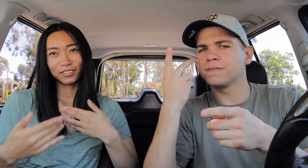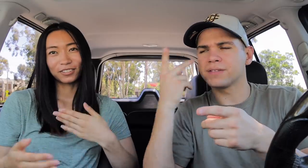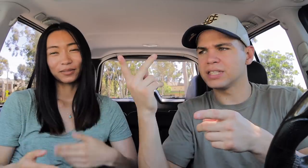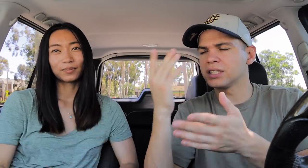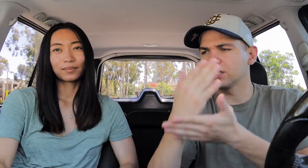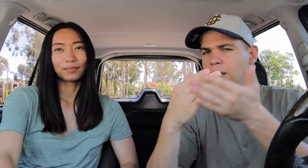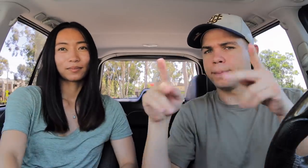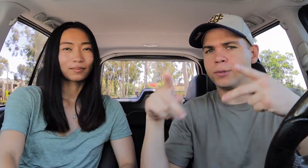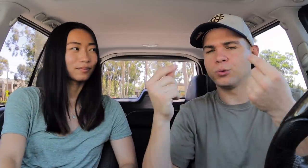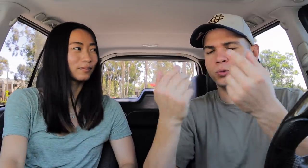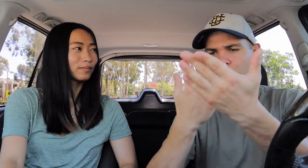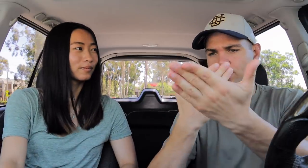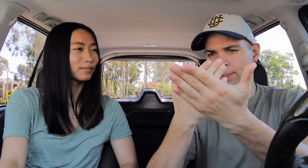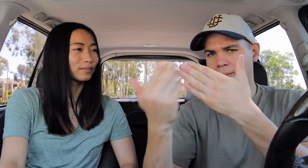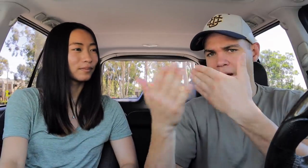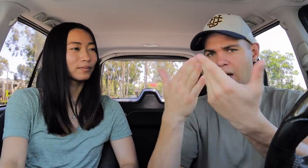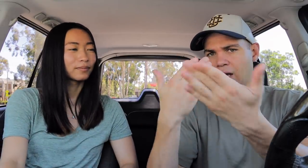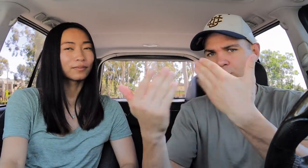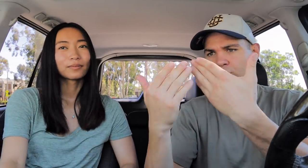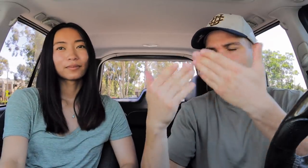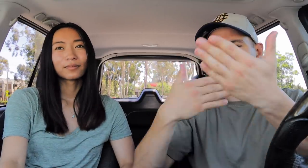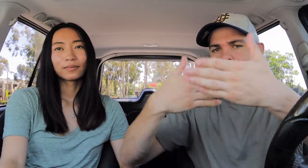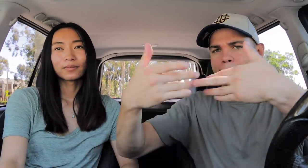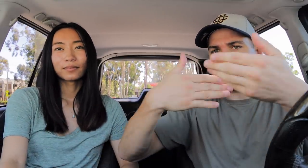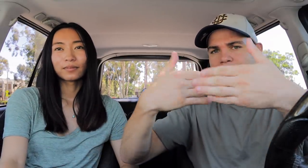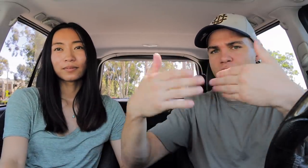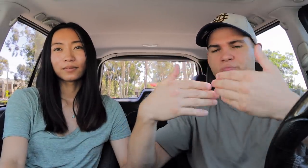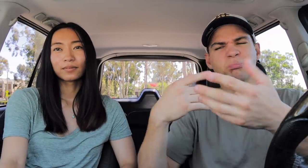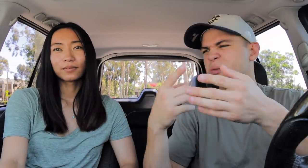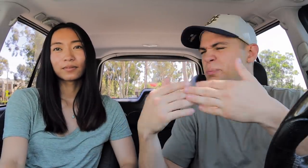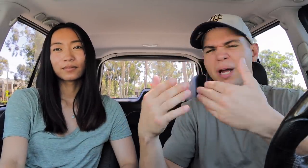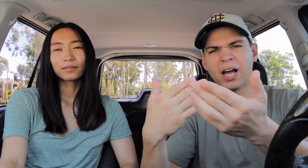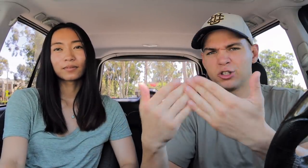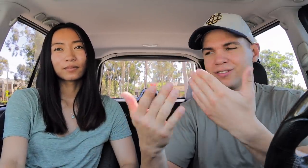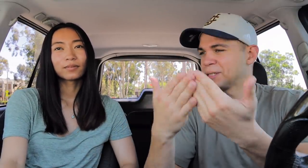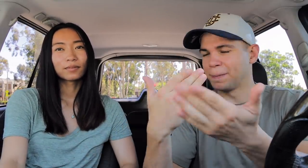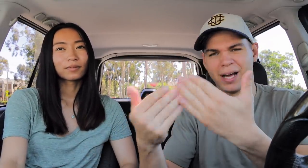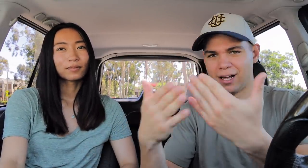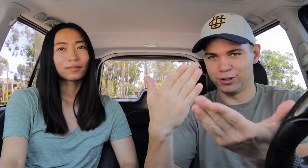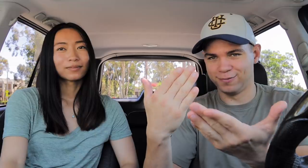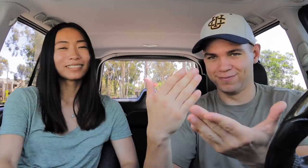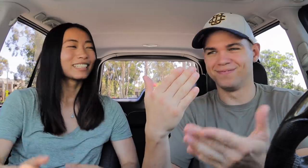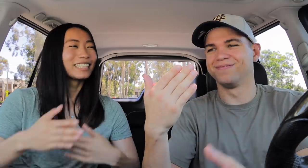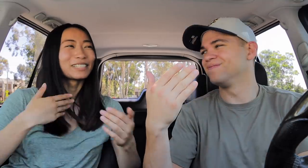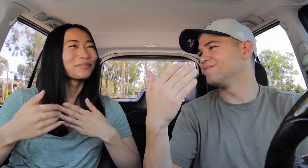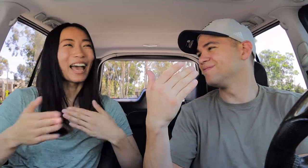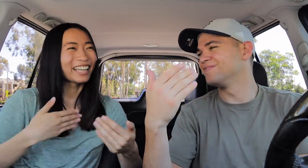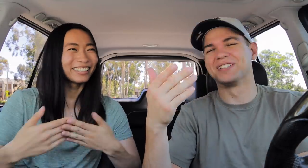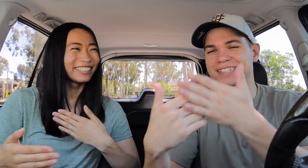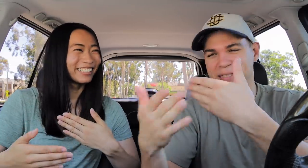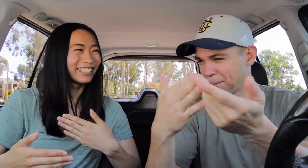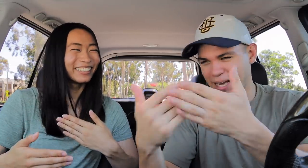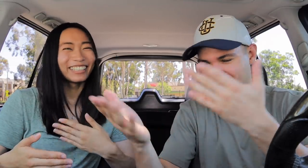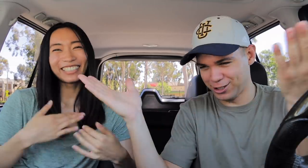I've seen some people do, matter or matter, doesn't matter